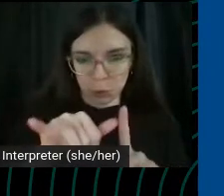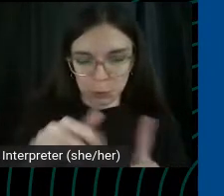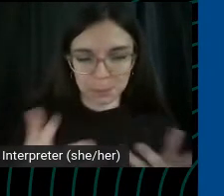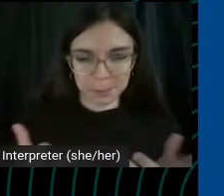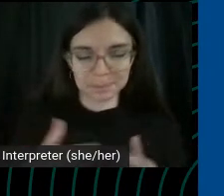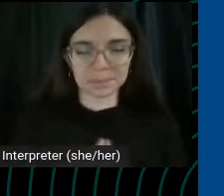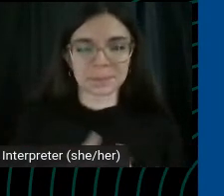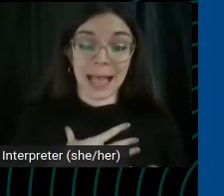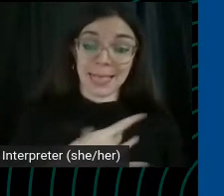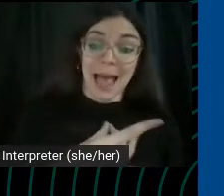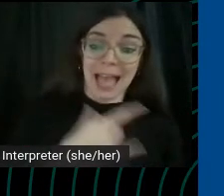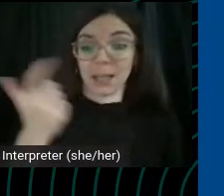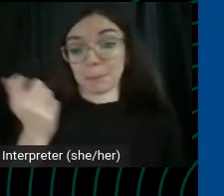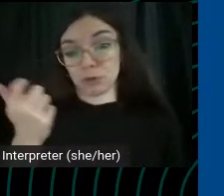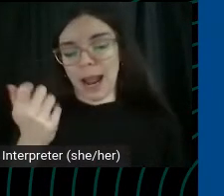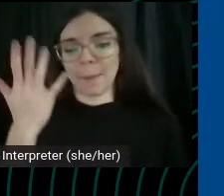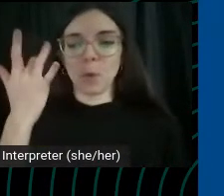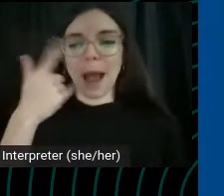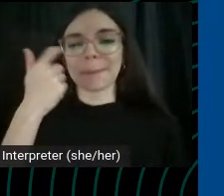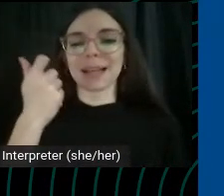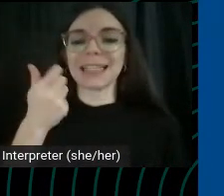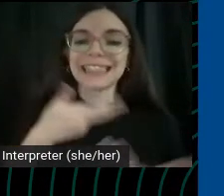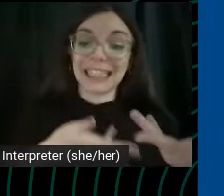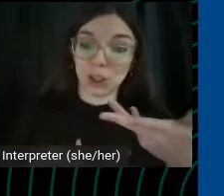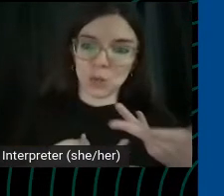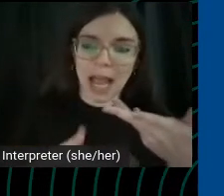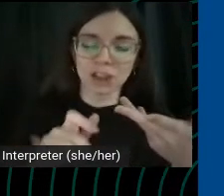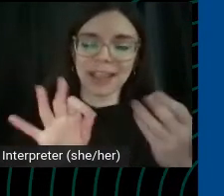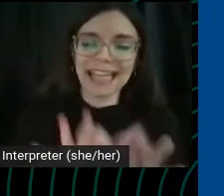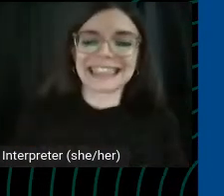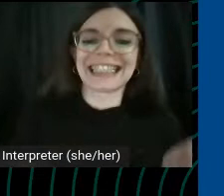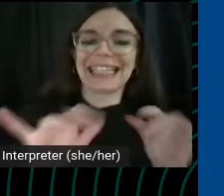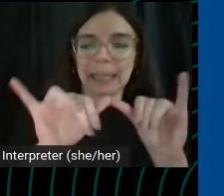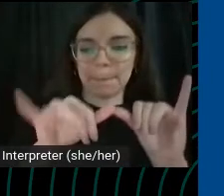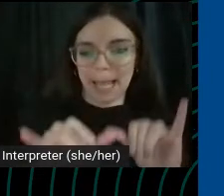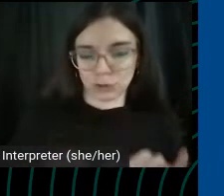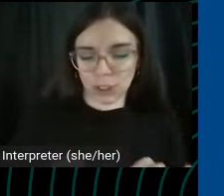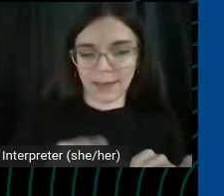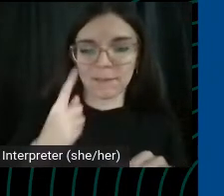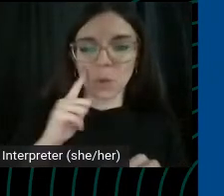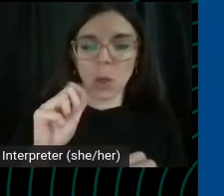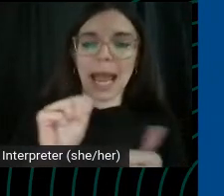This is because interaction is a key metric in how people interact